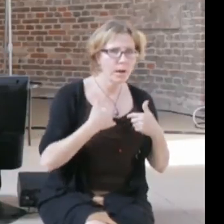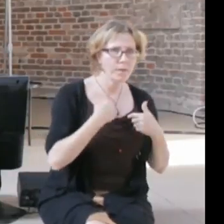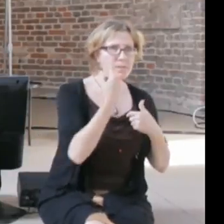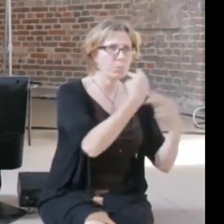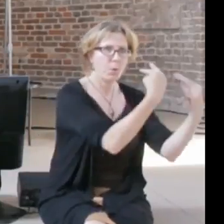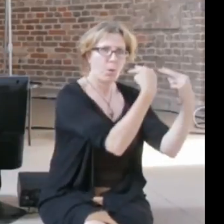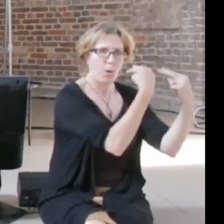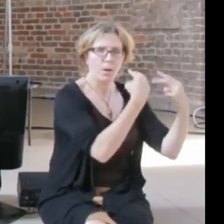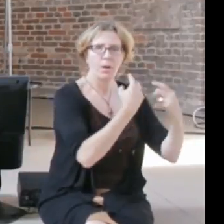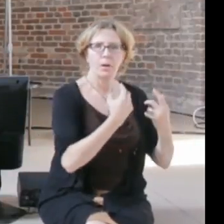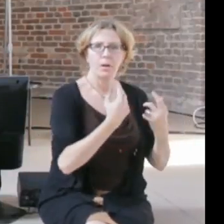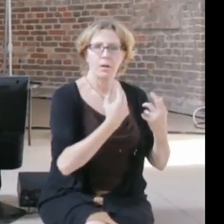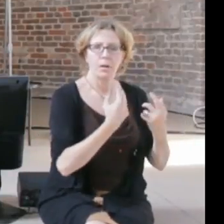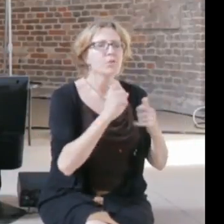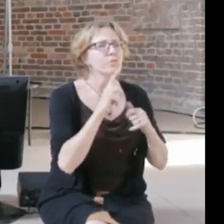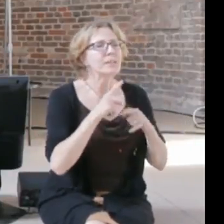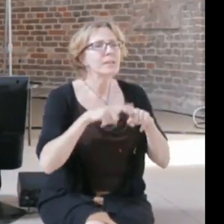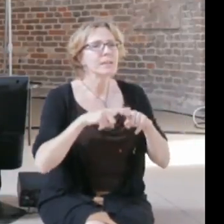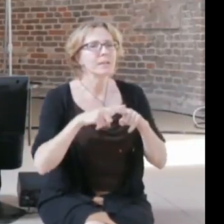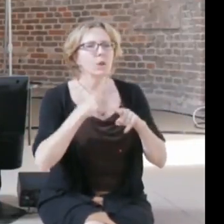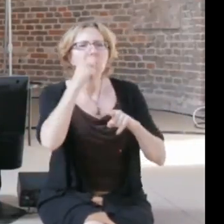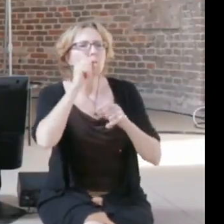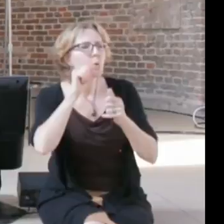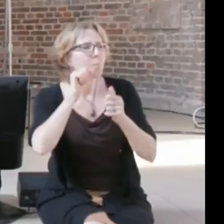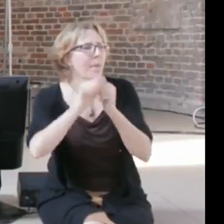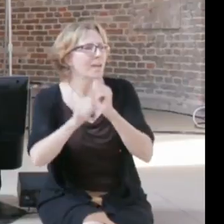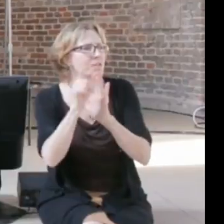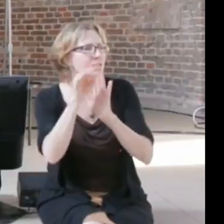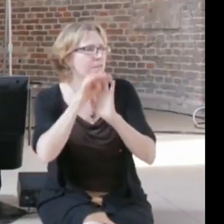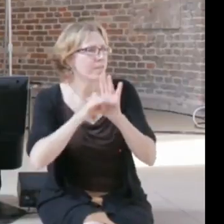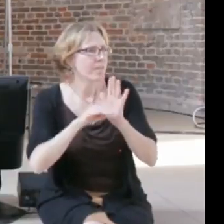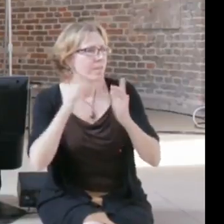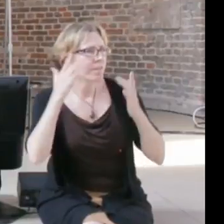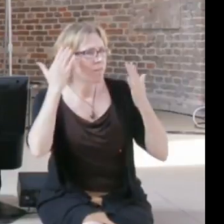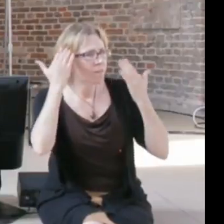stupid risk assessment thing which they shouldn't have in the first place, they would have put